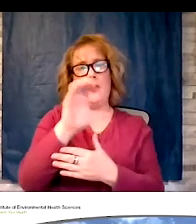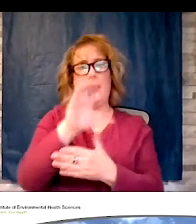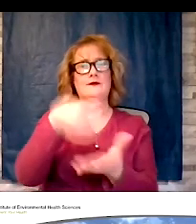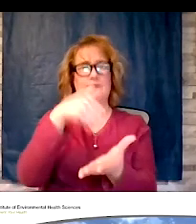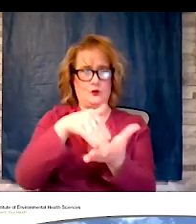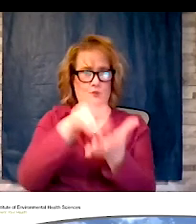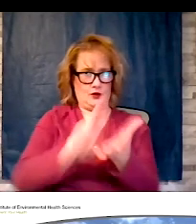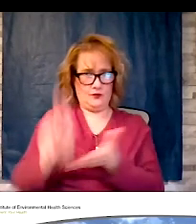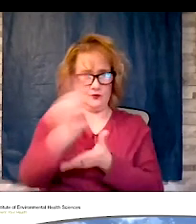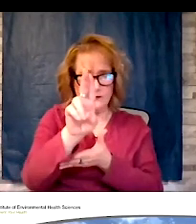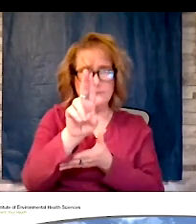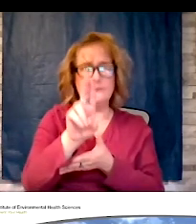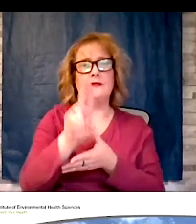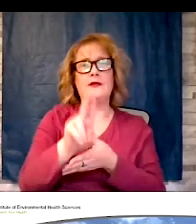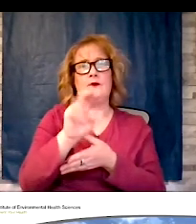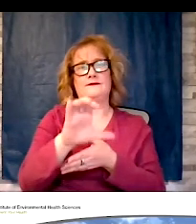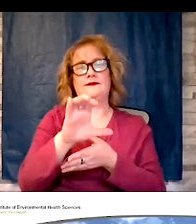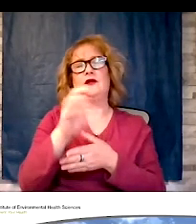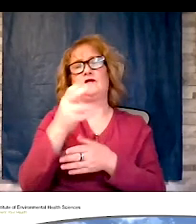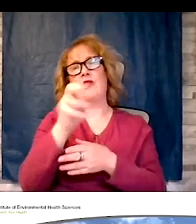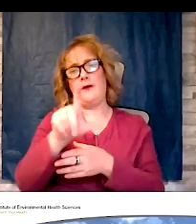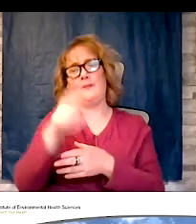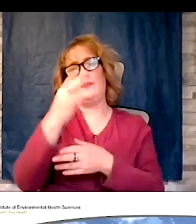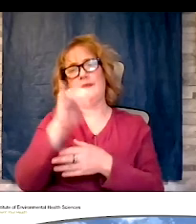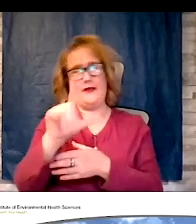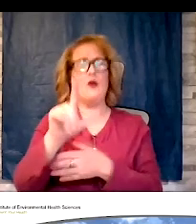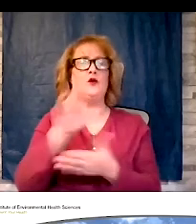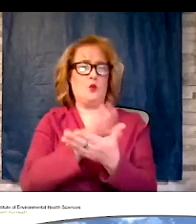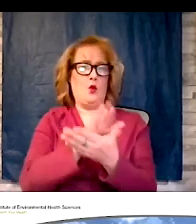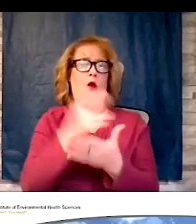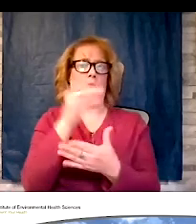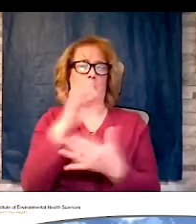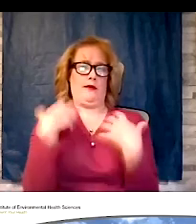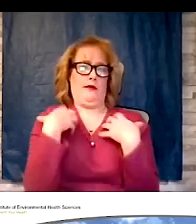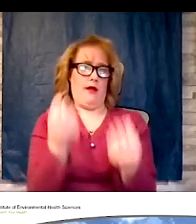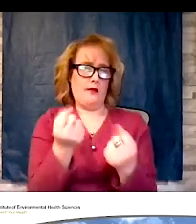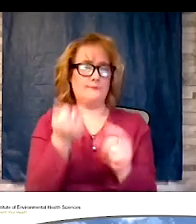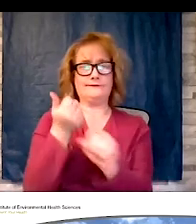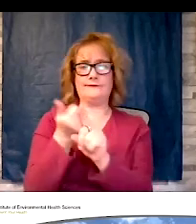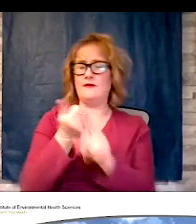hill school of public health. She has always been a staunch